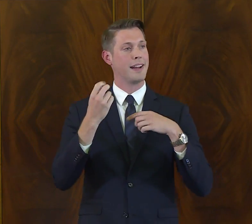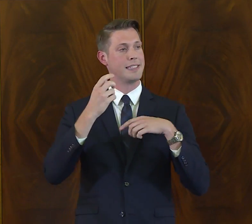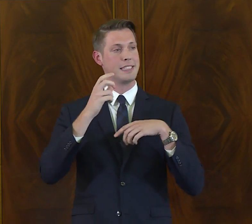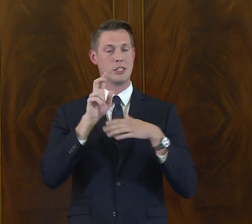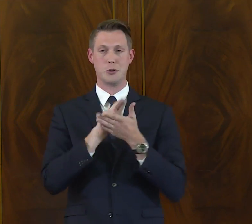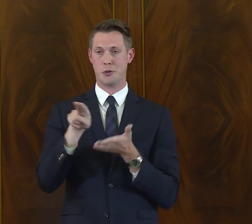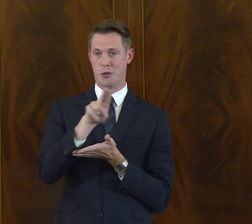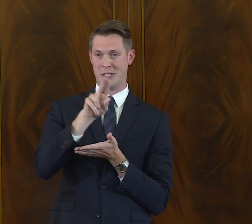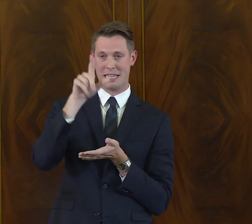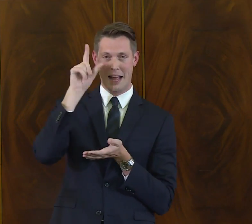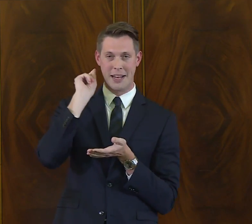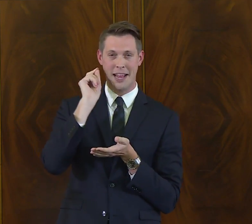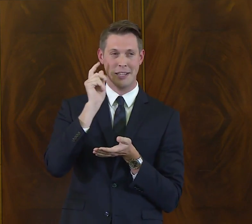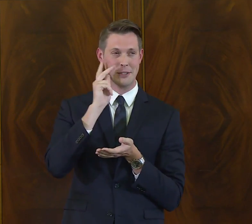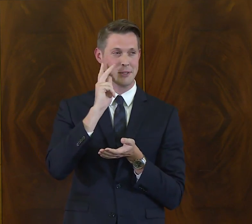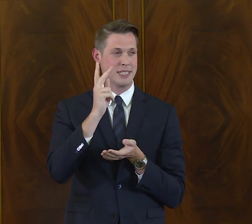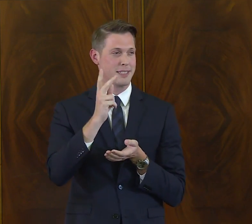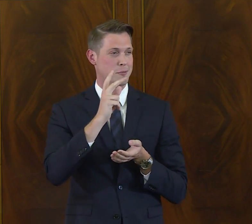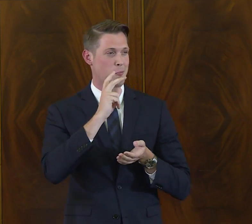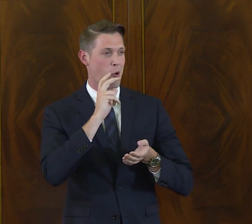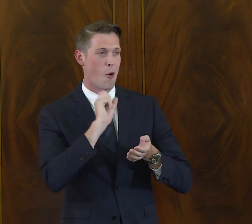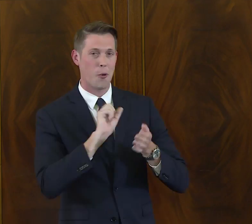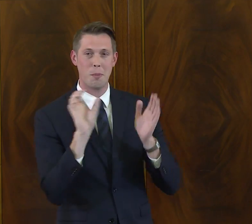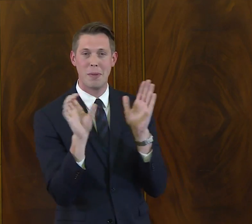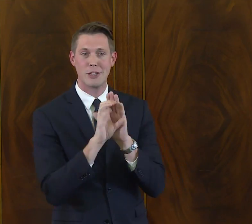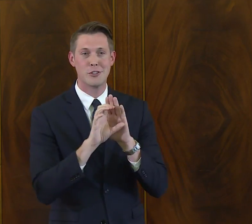across our history, and Gallaudet University.